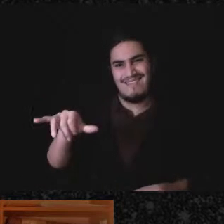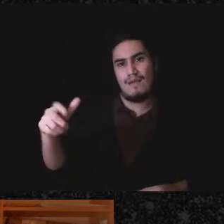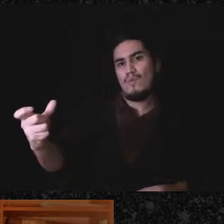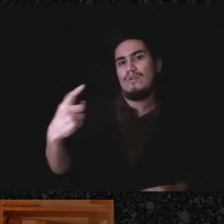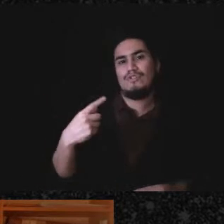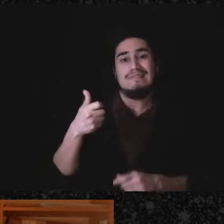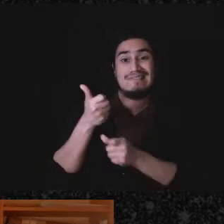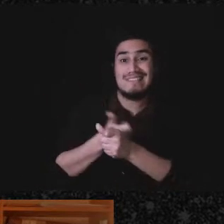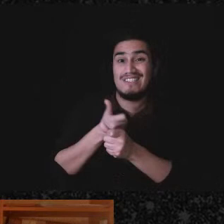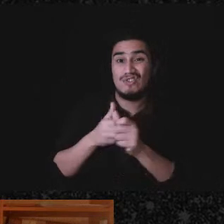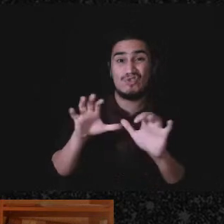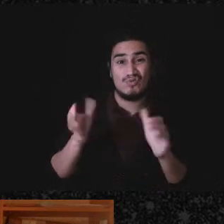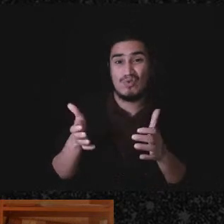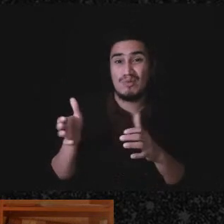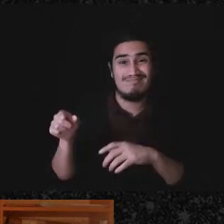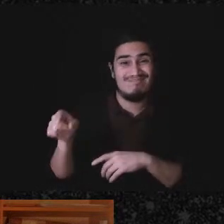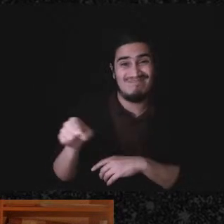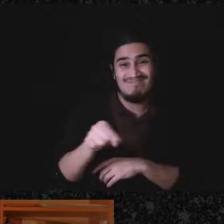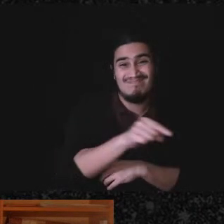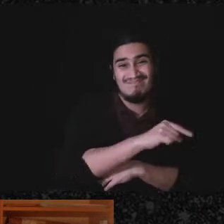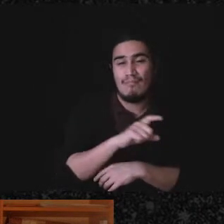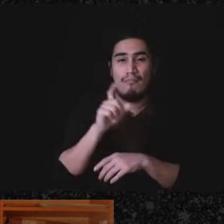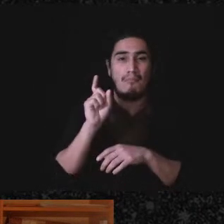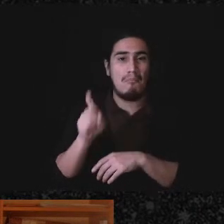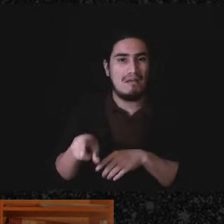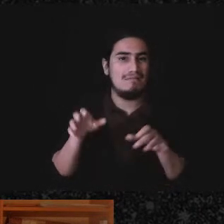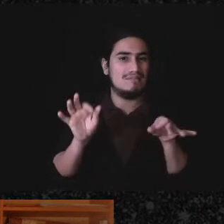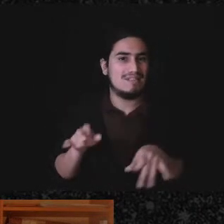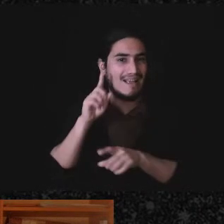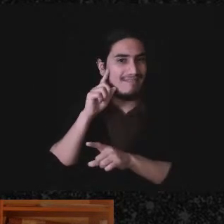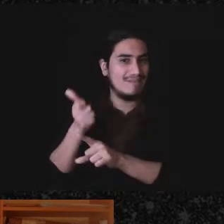going to have to try to decide for themselves, but it's you know it's the question that's the